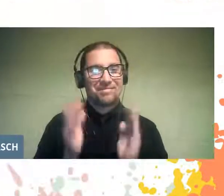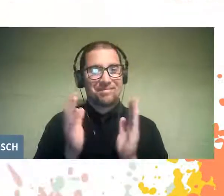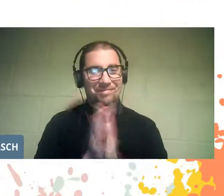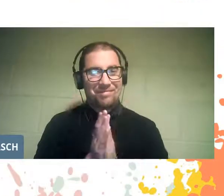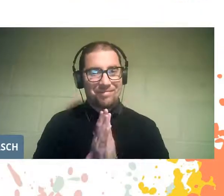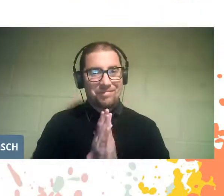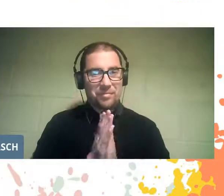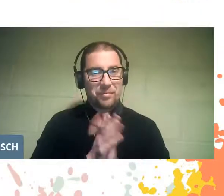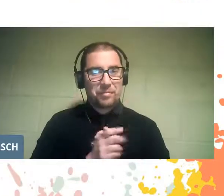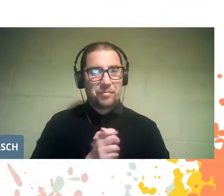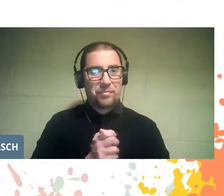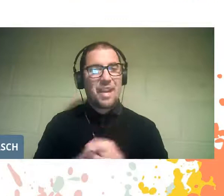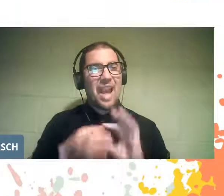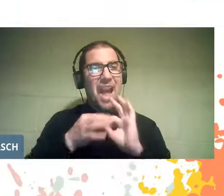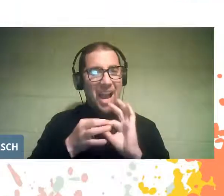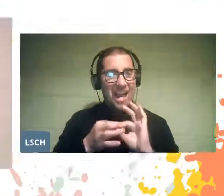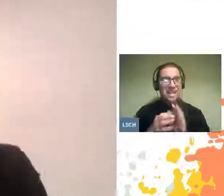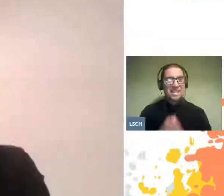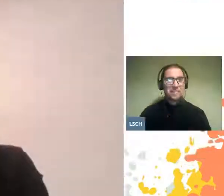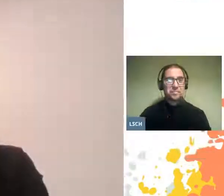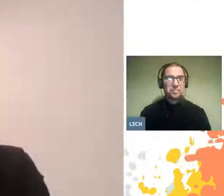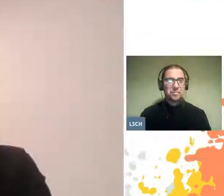Thank you very much, Master.